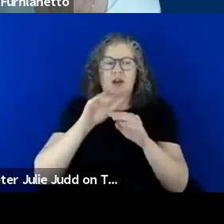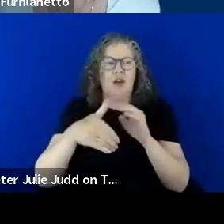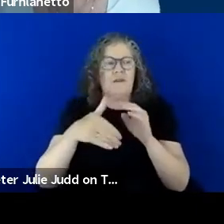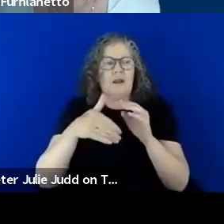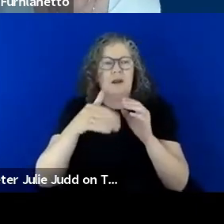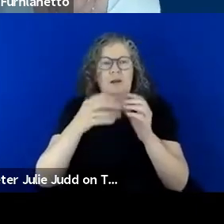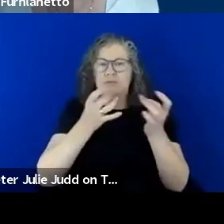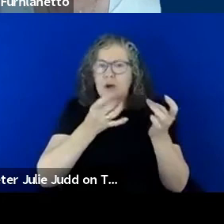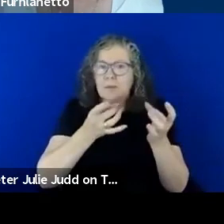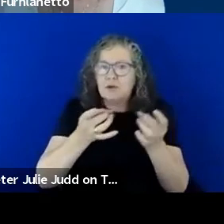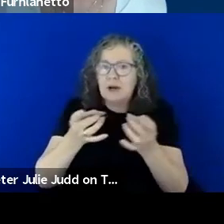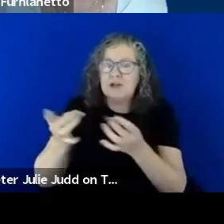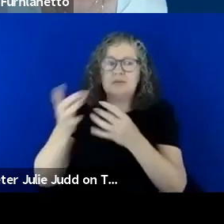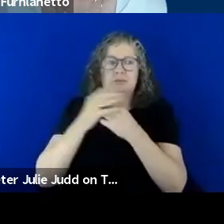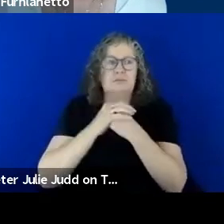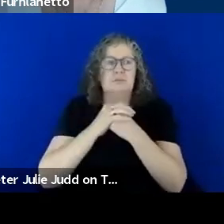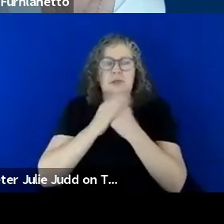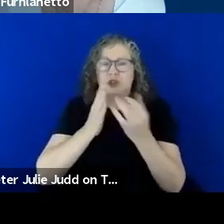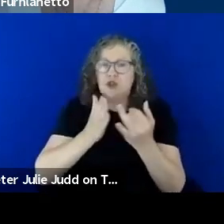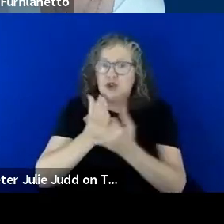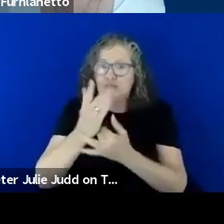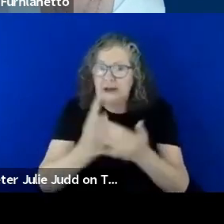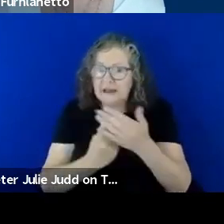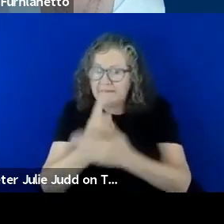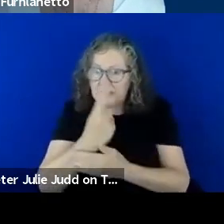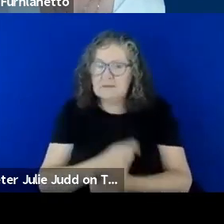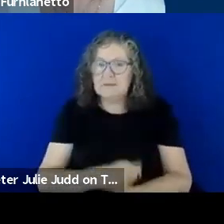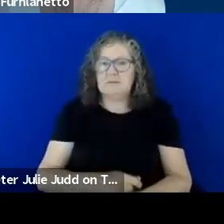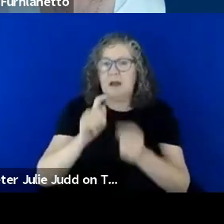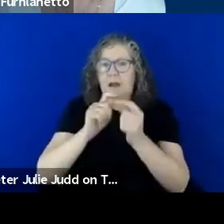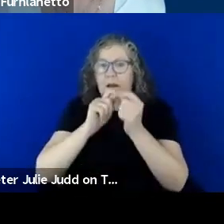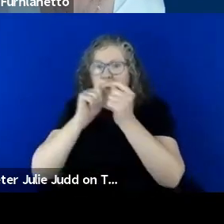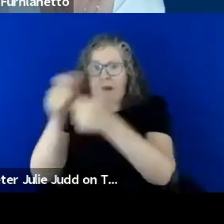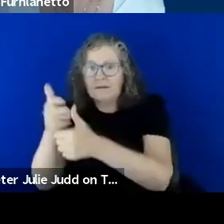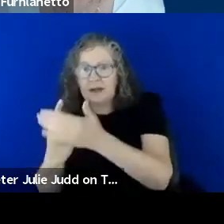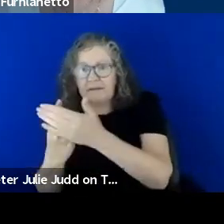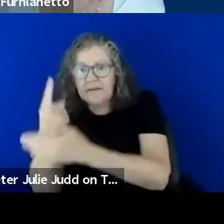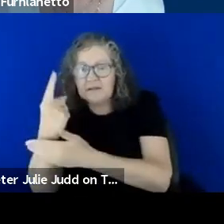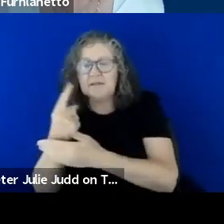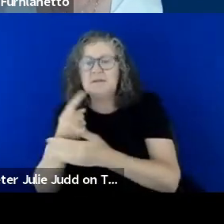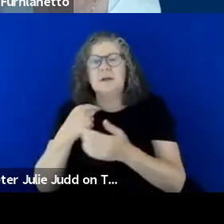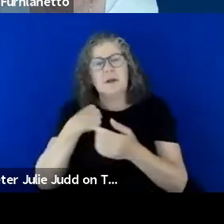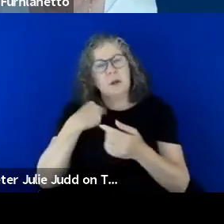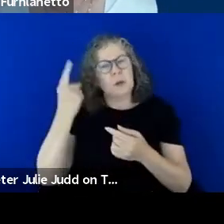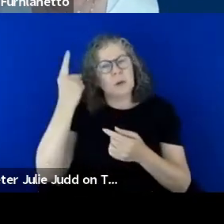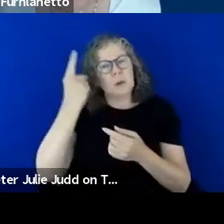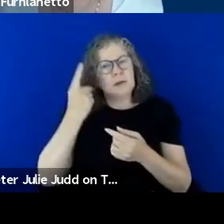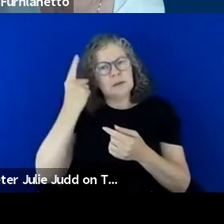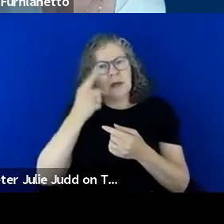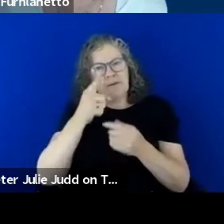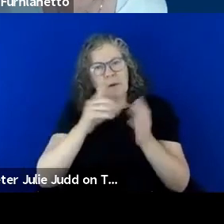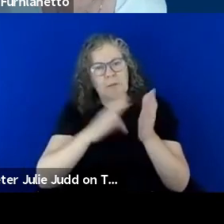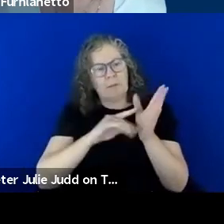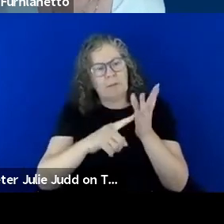and during an event and after so I wonder how important it is for you Maurice for there to